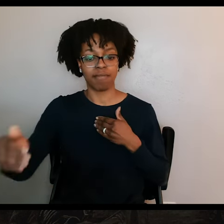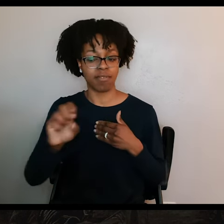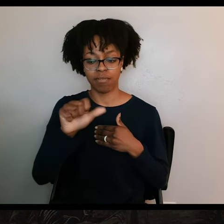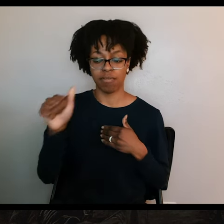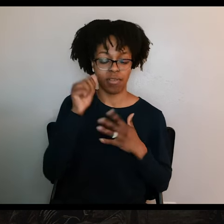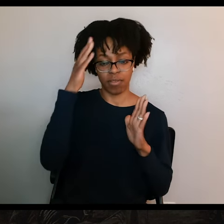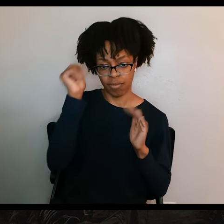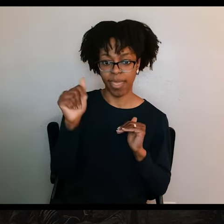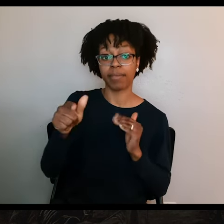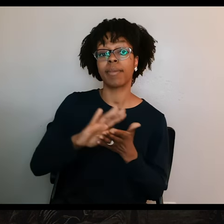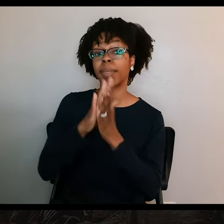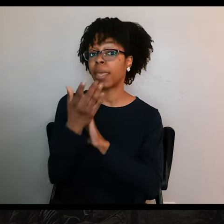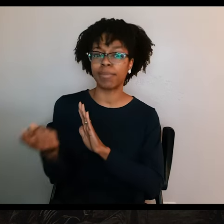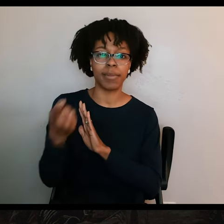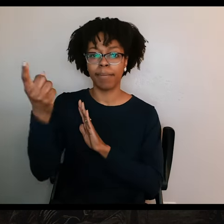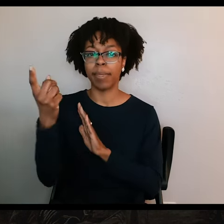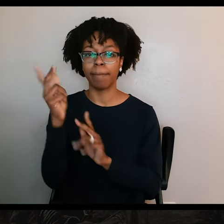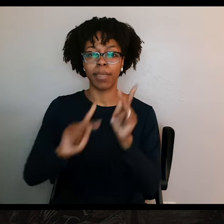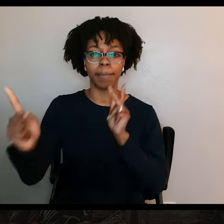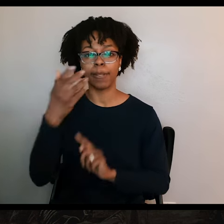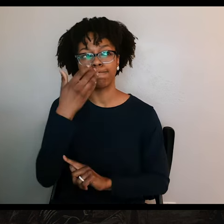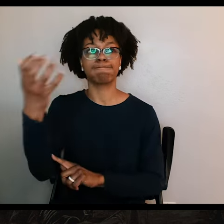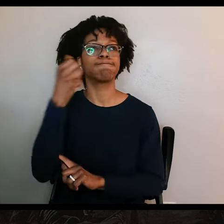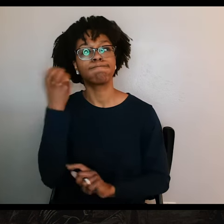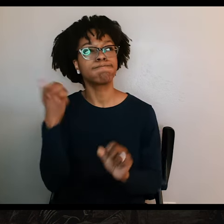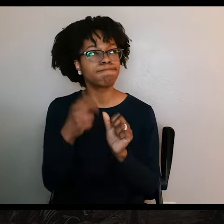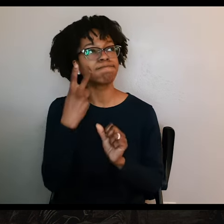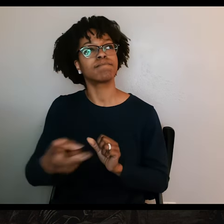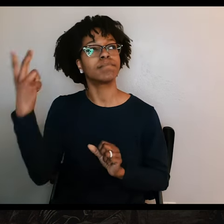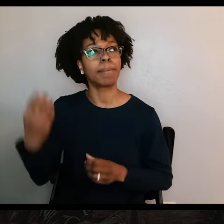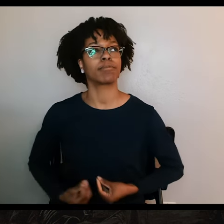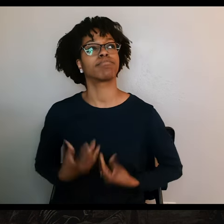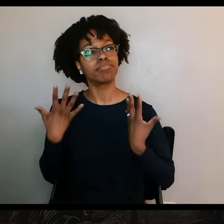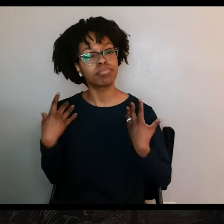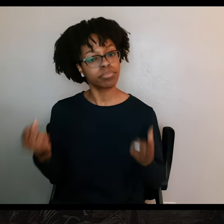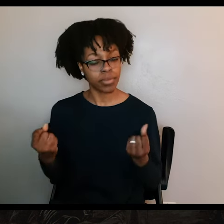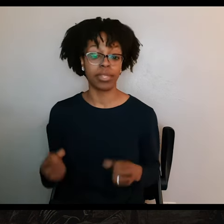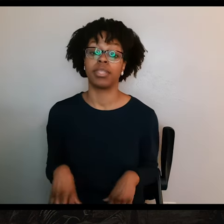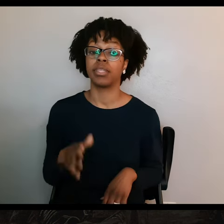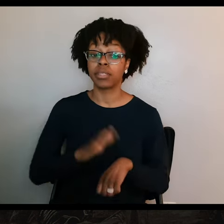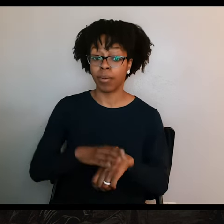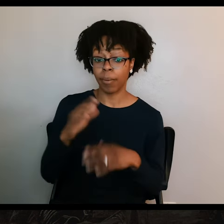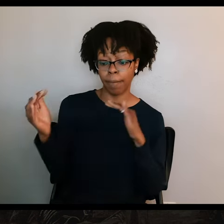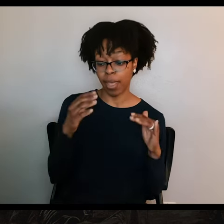And so when the fateful, final battle came at San Jacinto on April 21, 1836, the Texas soldiers